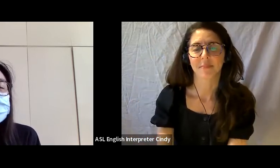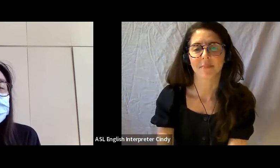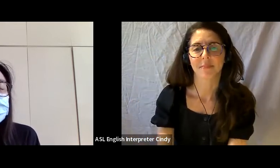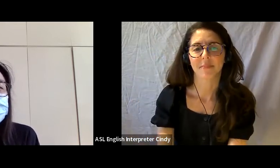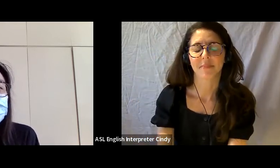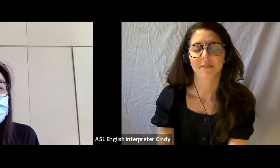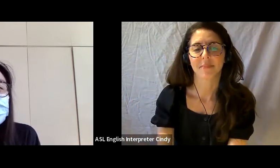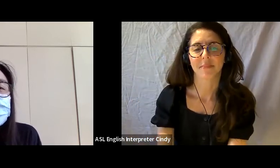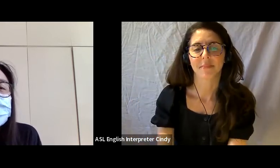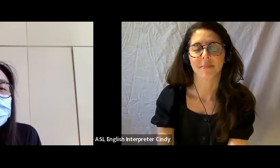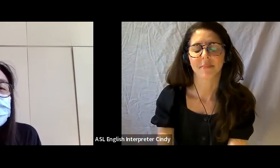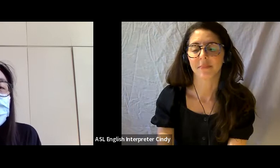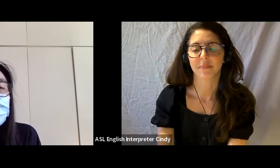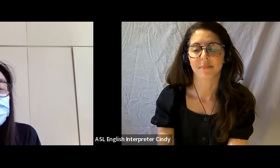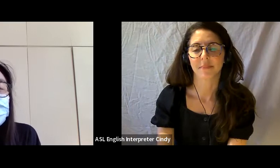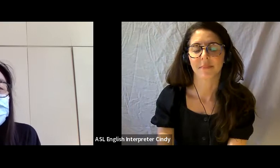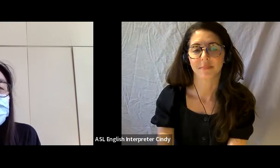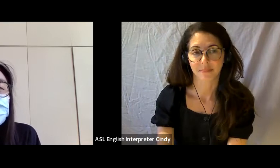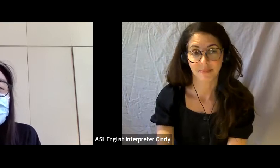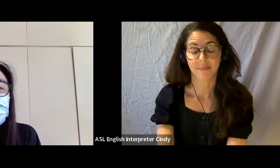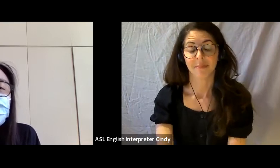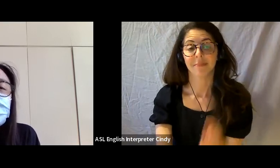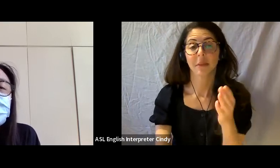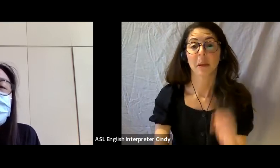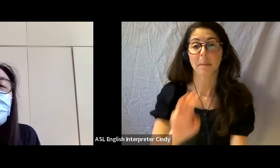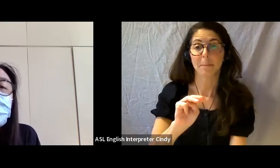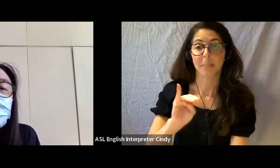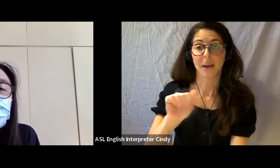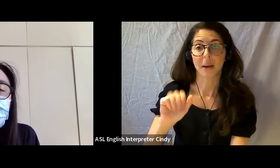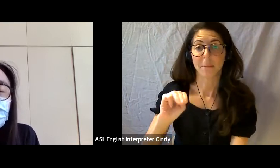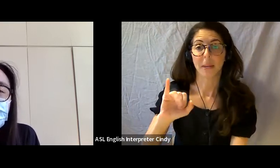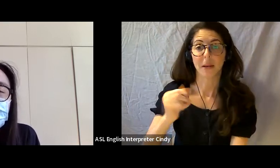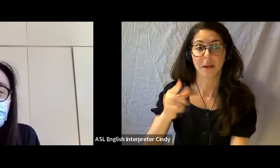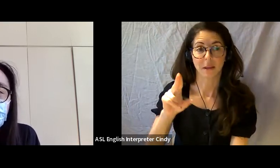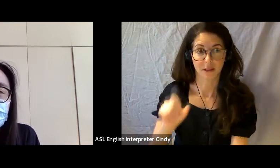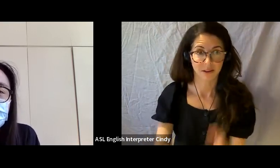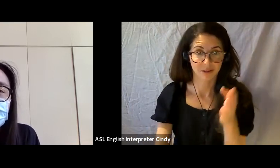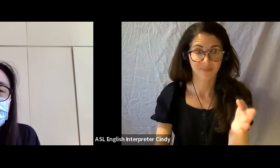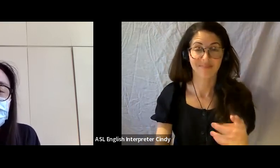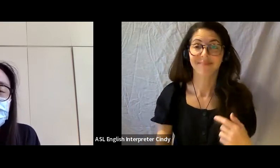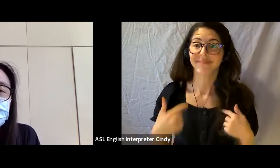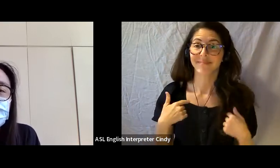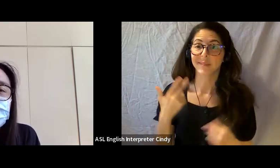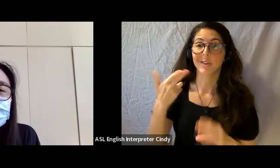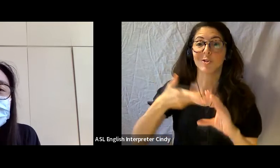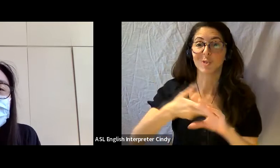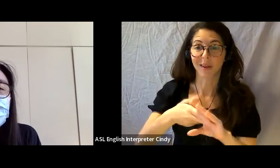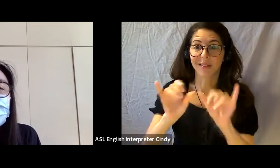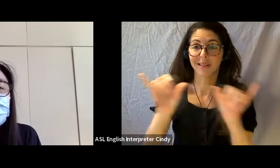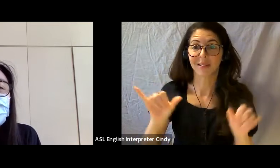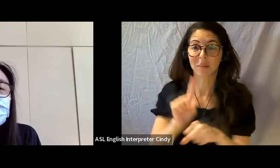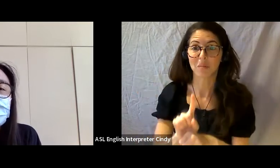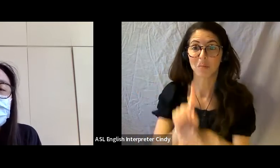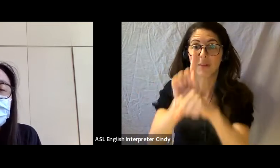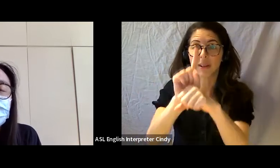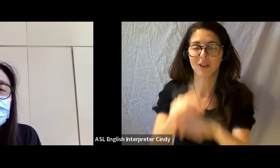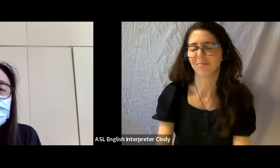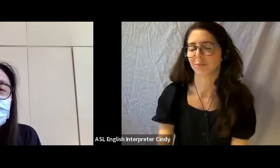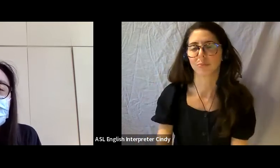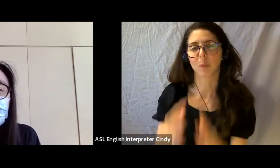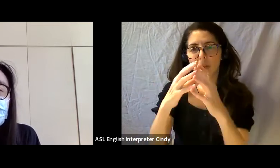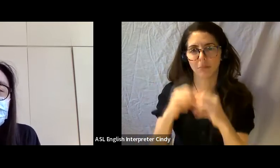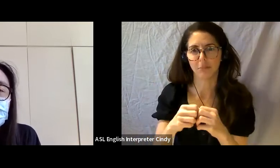The next slide I’ve got here has a quote from Mia Mingus that reads: “We don't want to simply join the ranks of the privileged; we want to dismantle those ranks and the systems that maintain them.” 22 00:03:45,000 --> 00:03:36,000 And so, I wanna just say that there is no single definition that captures Disability Arts,